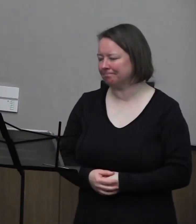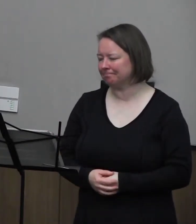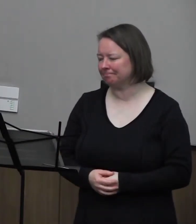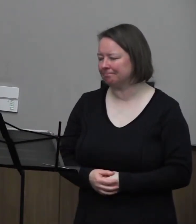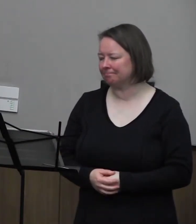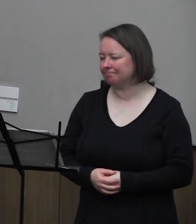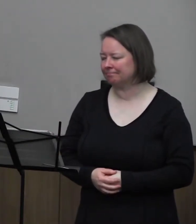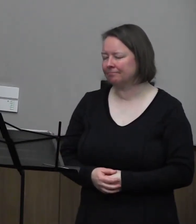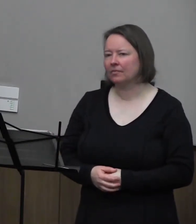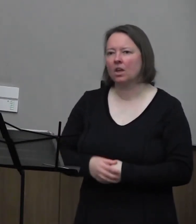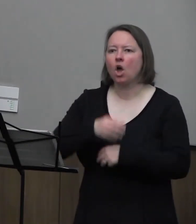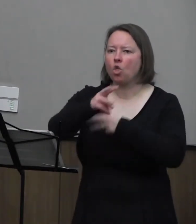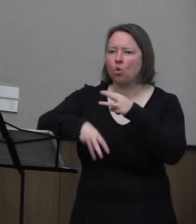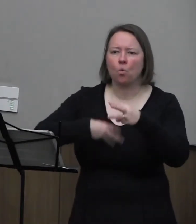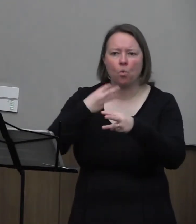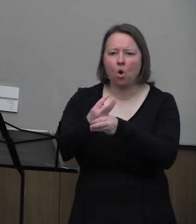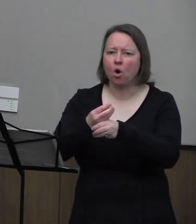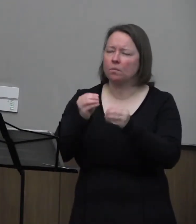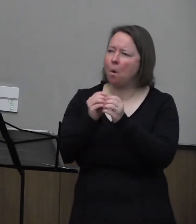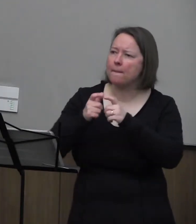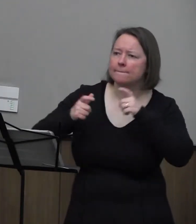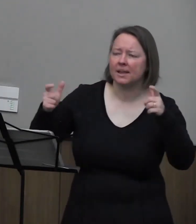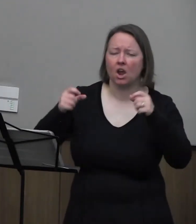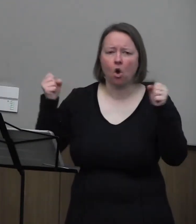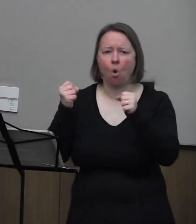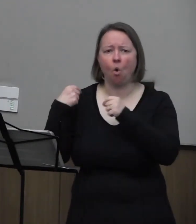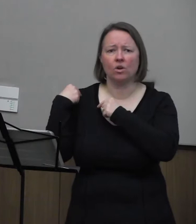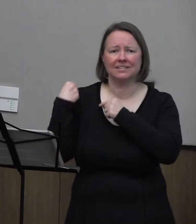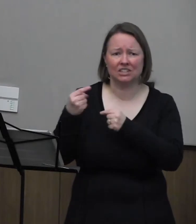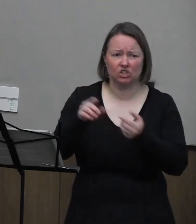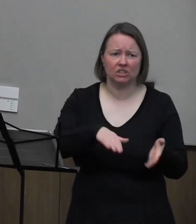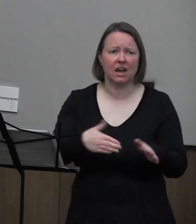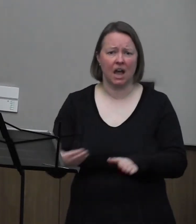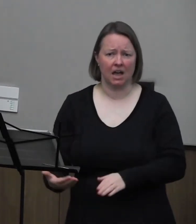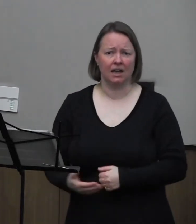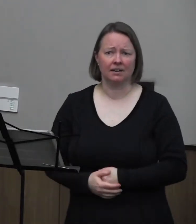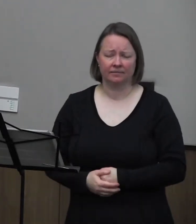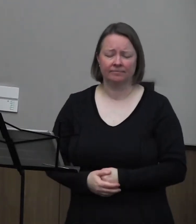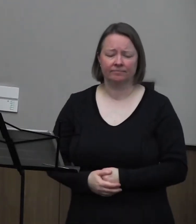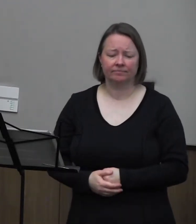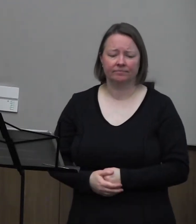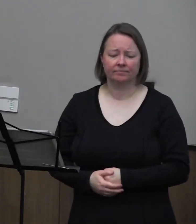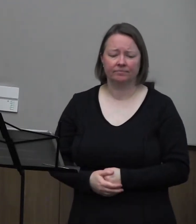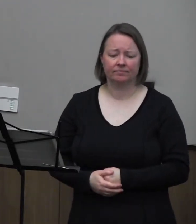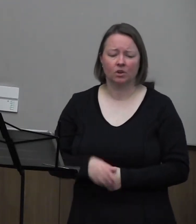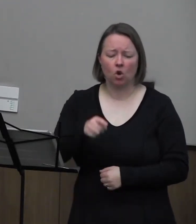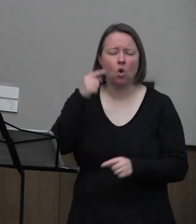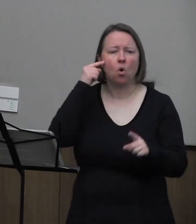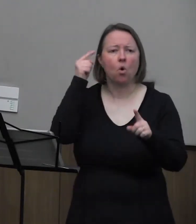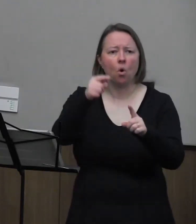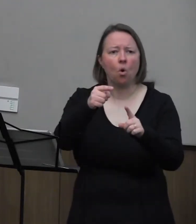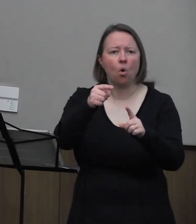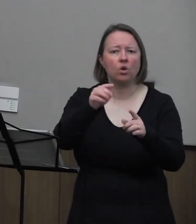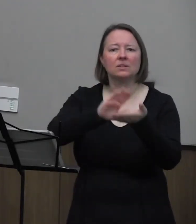The world is bigger and colder since she died. Her goal was to be third.